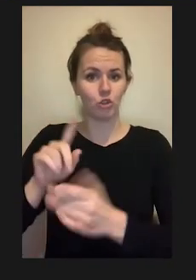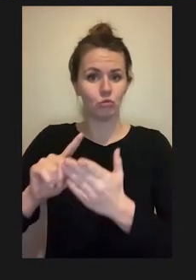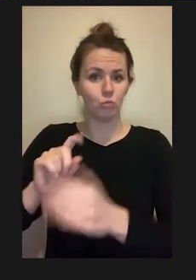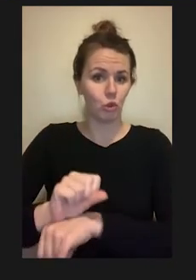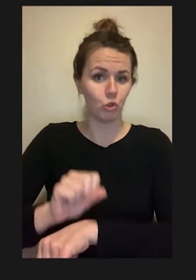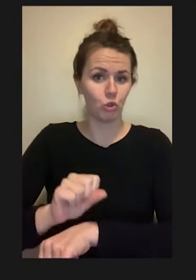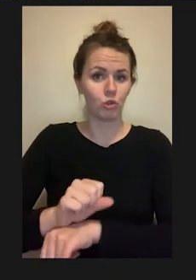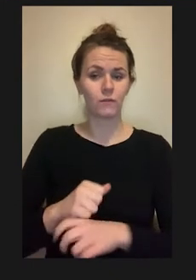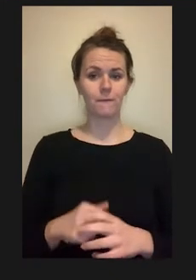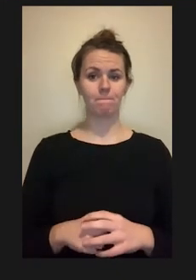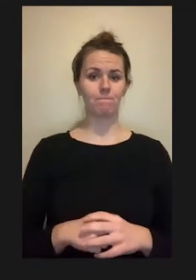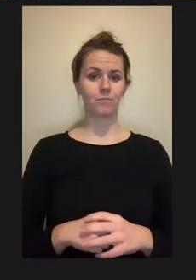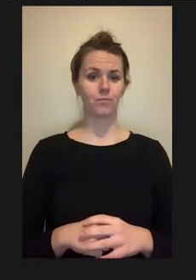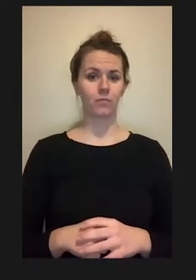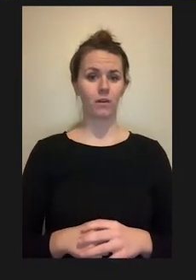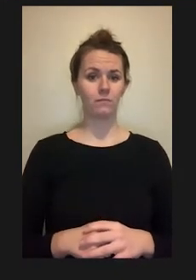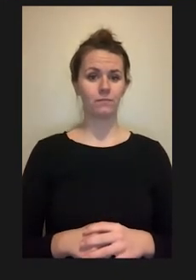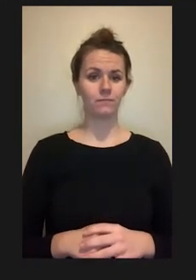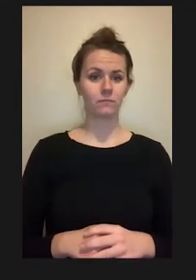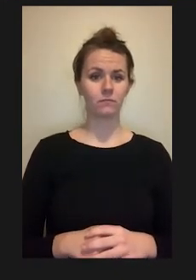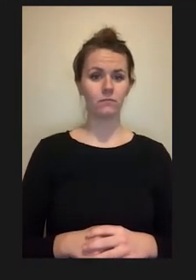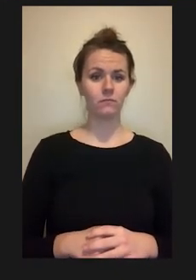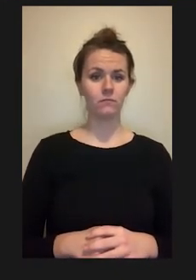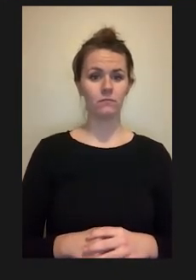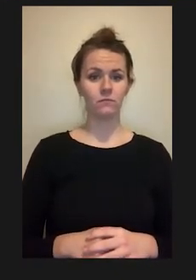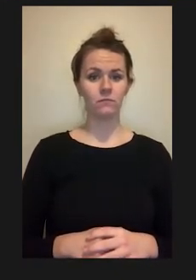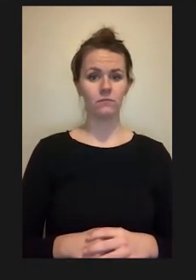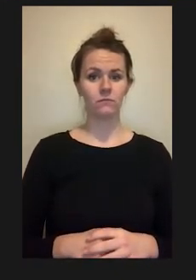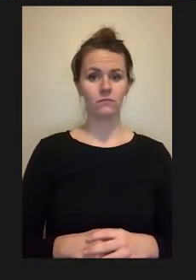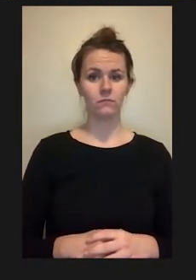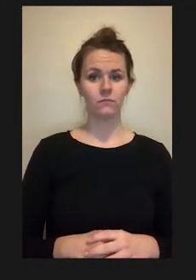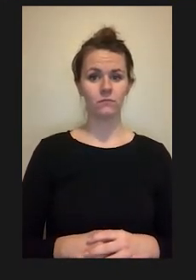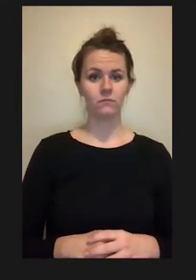For histology and psychology